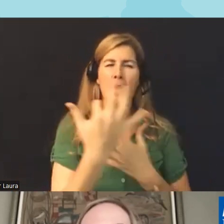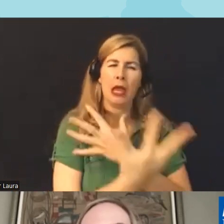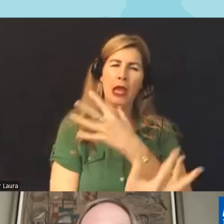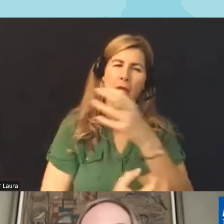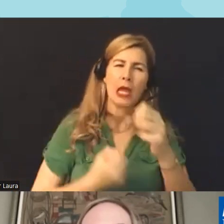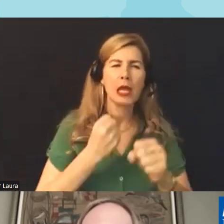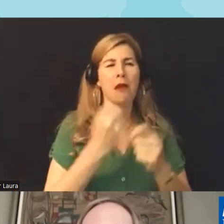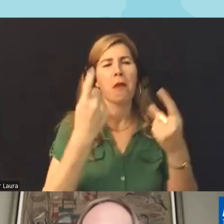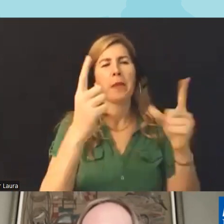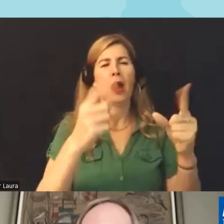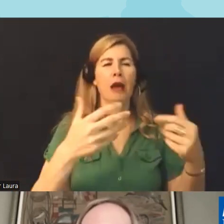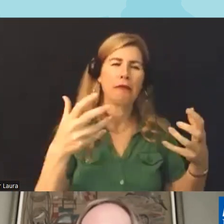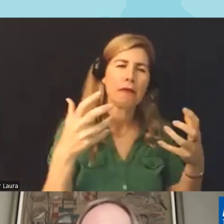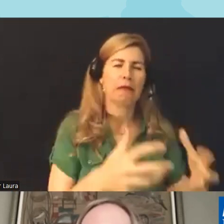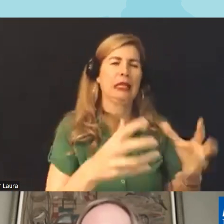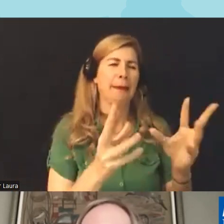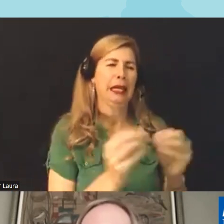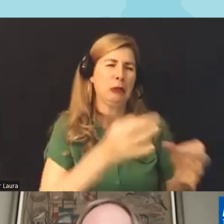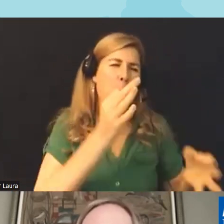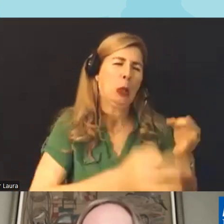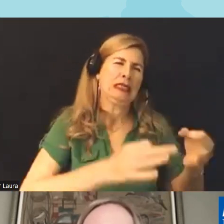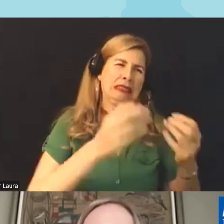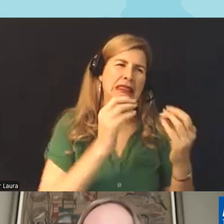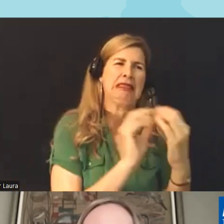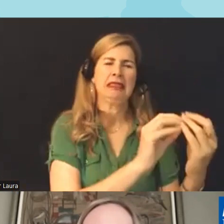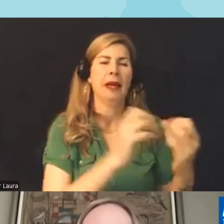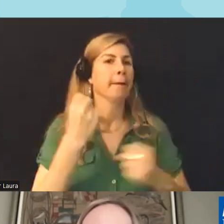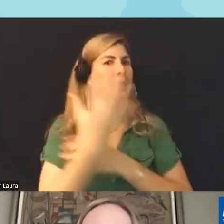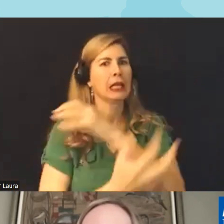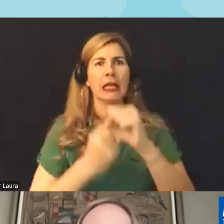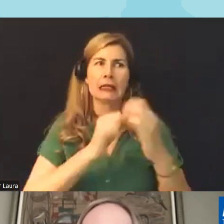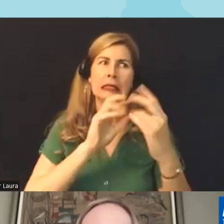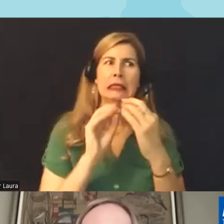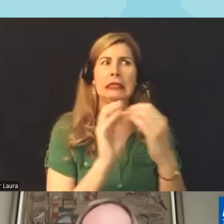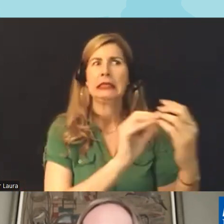and so we're just seeing after years of back and forth these efforts finally taking off and it's